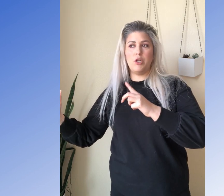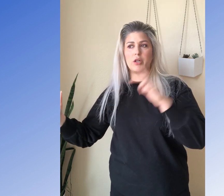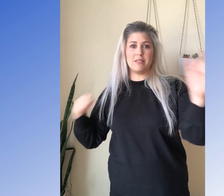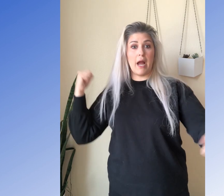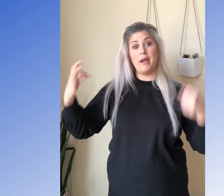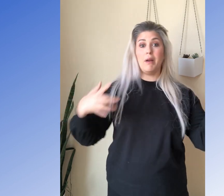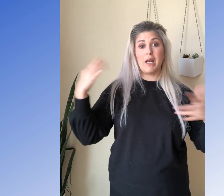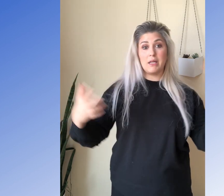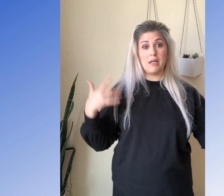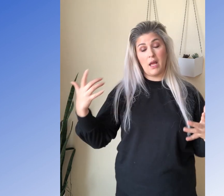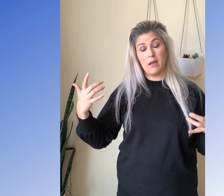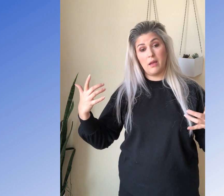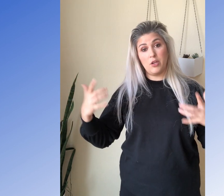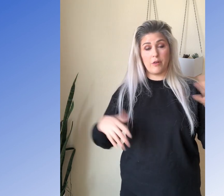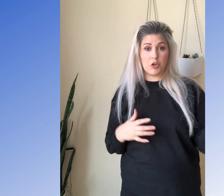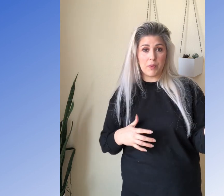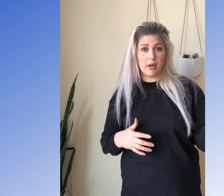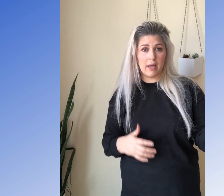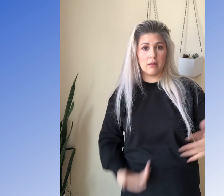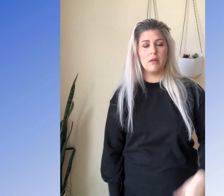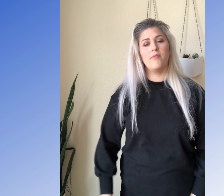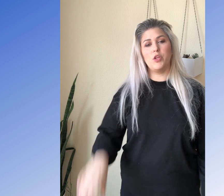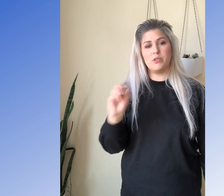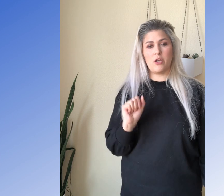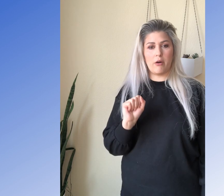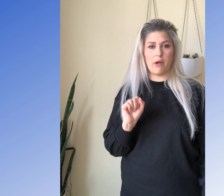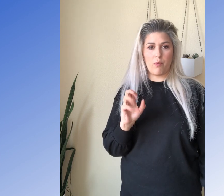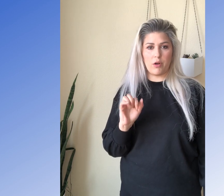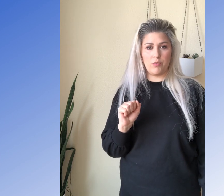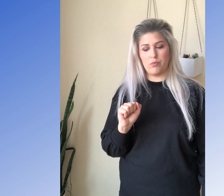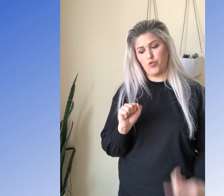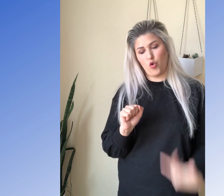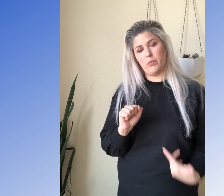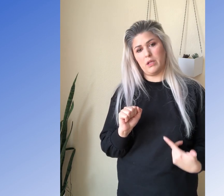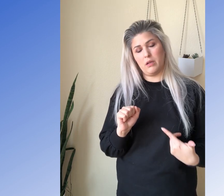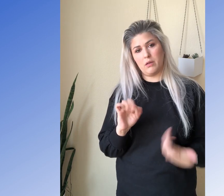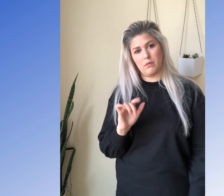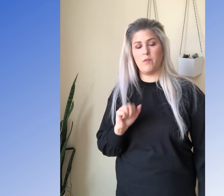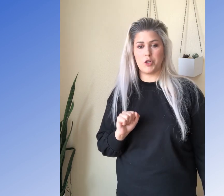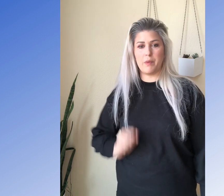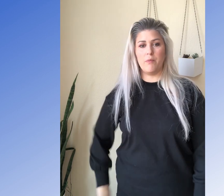and you're going to sign up and you're gonna finger spell again. Then you would start right where you normally finger spell.